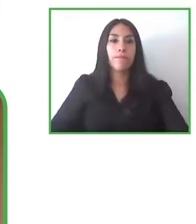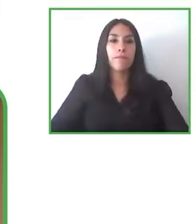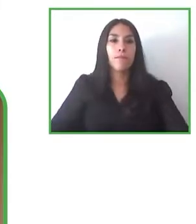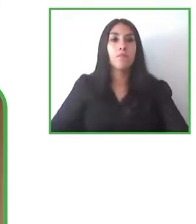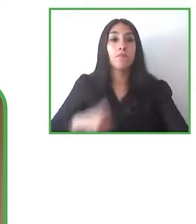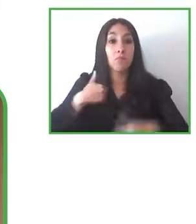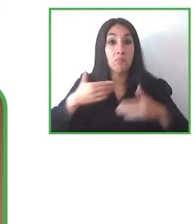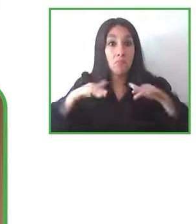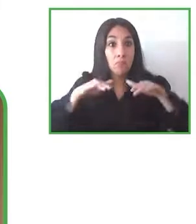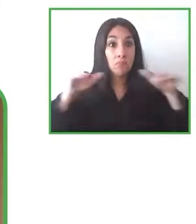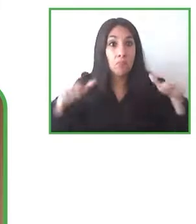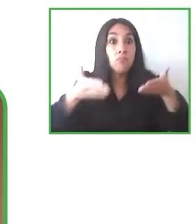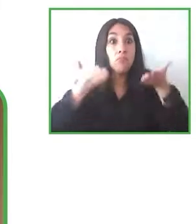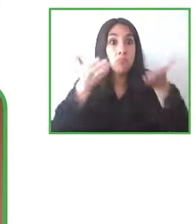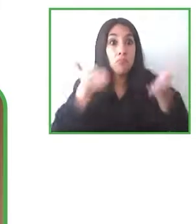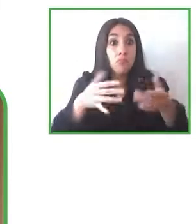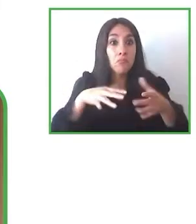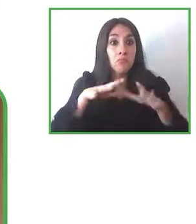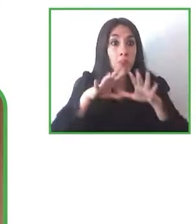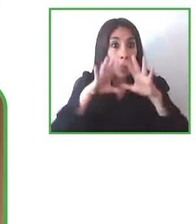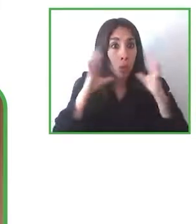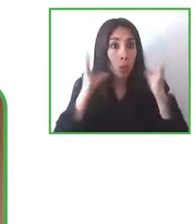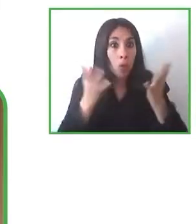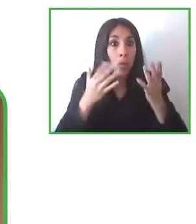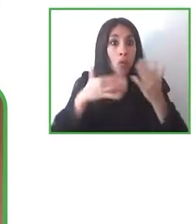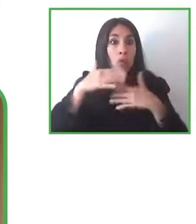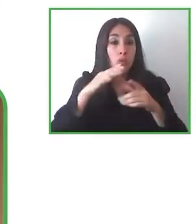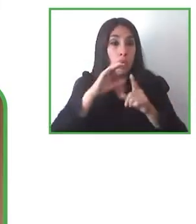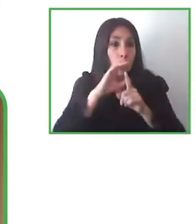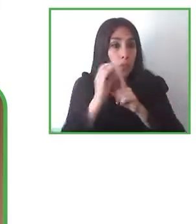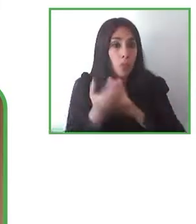with the world of the arts and culture with the world of the social development